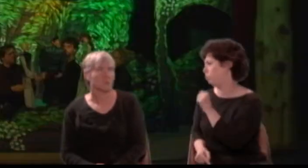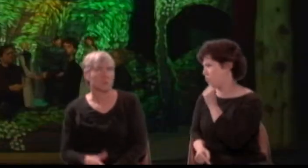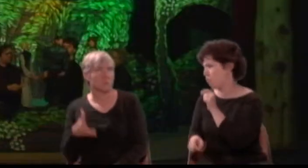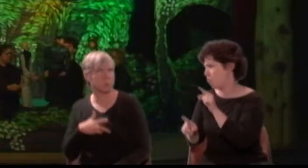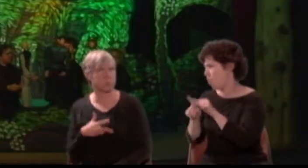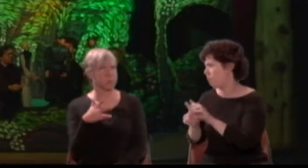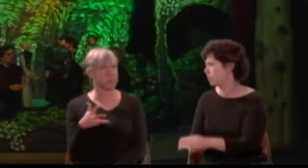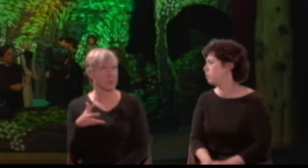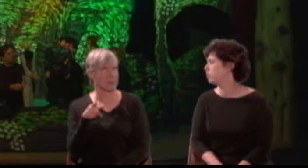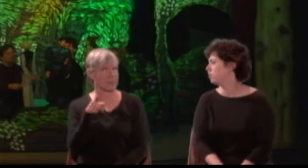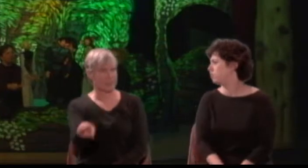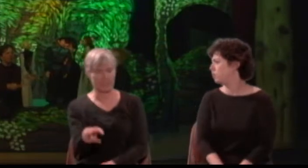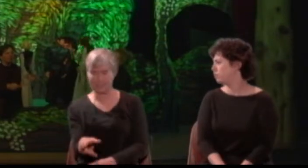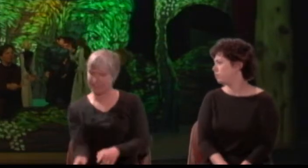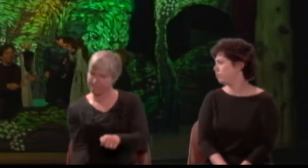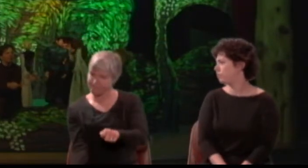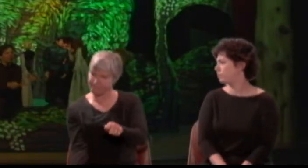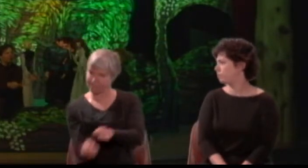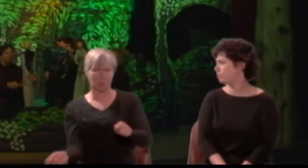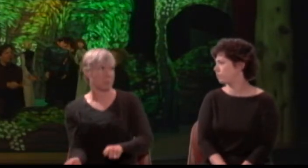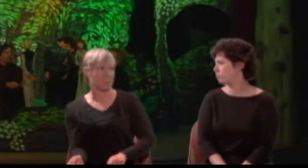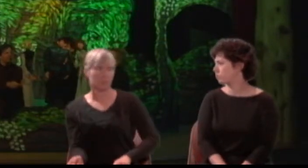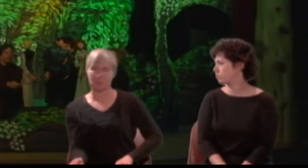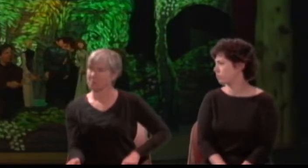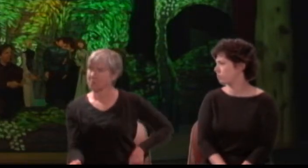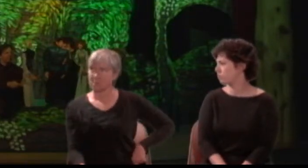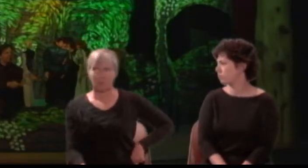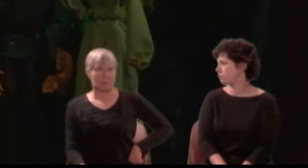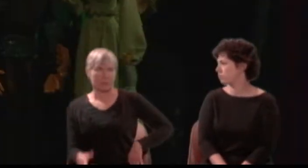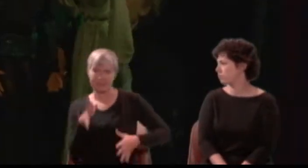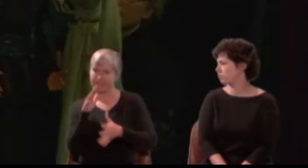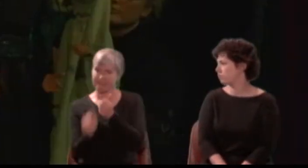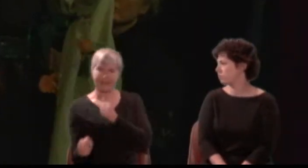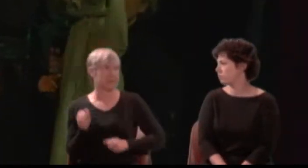She was a vixen when she went to school; and though she be but little, she is fierce.